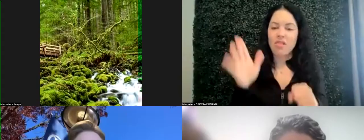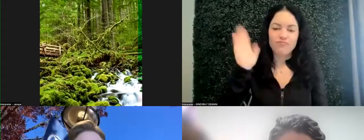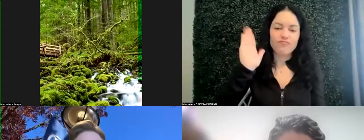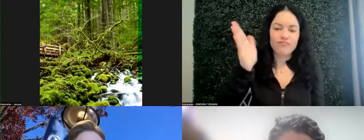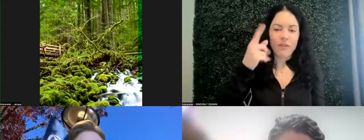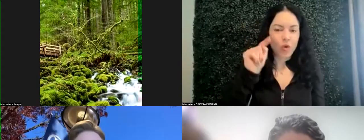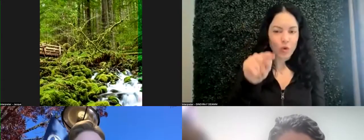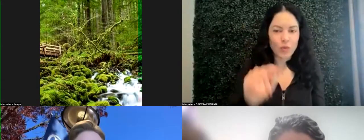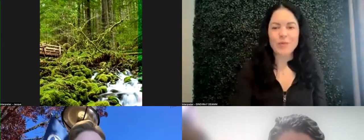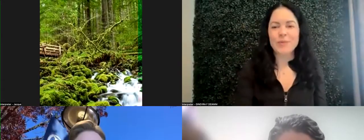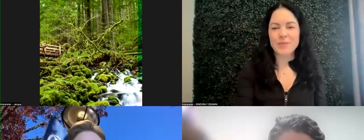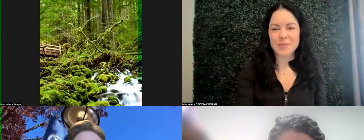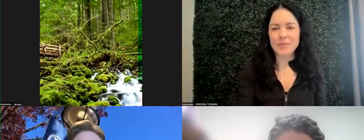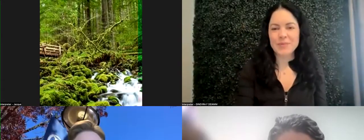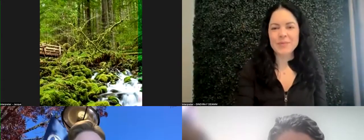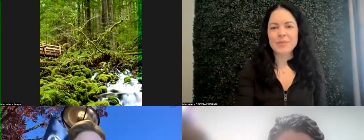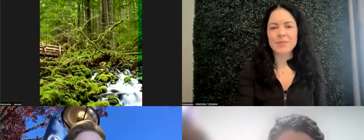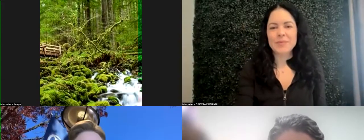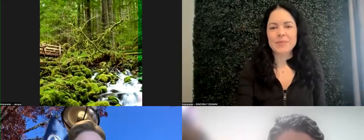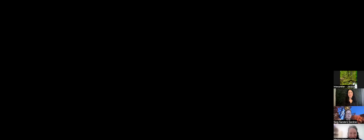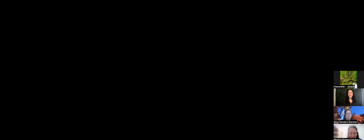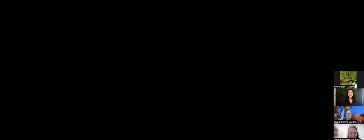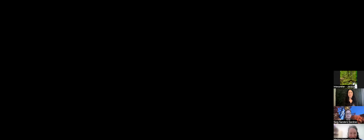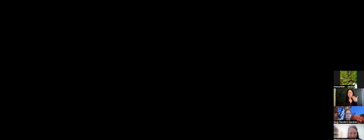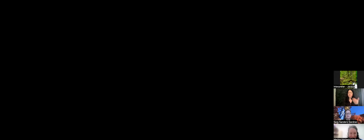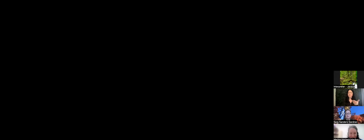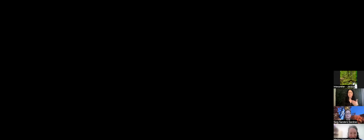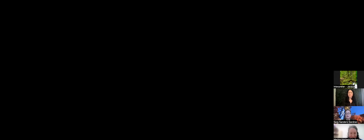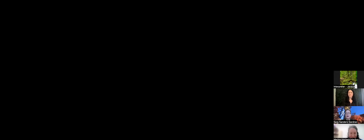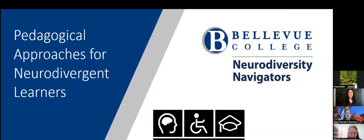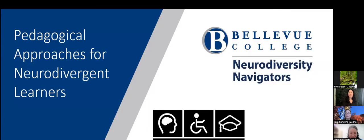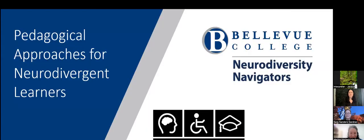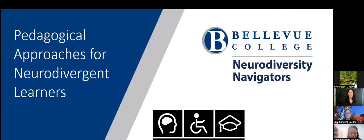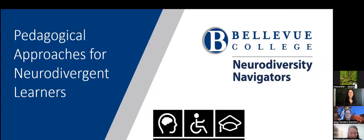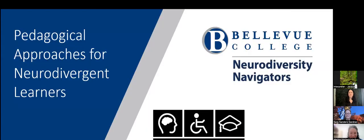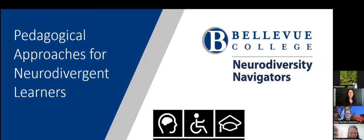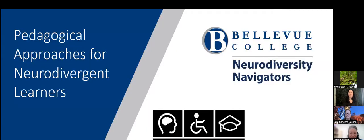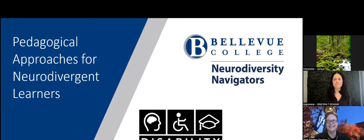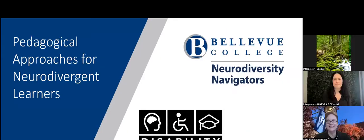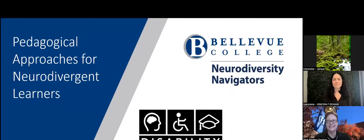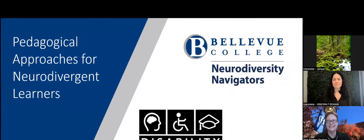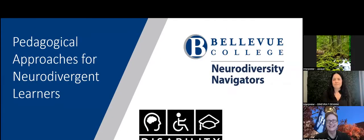So let's do it. Well, I thank you for that, Sara.